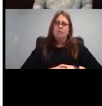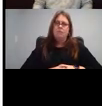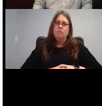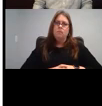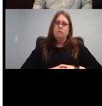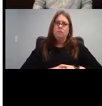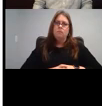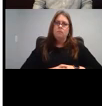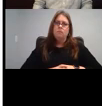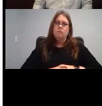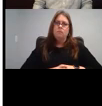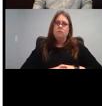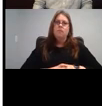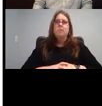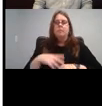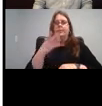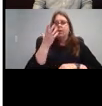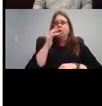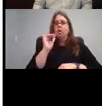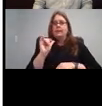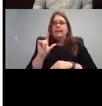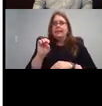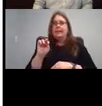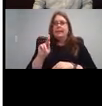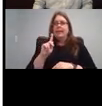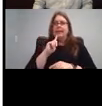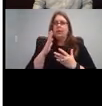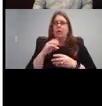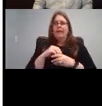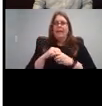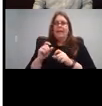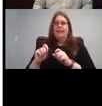the link to this resource guide is it in the chat. If you scroll